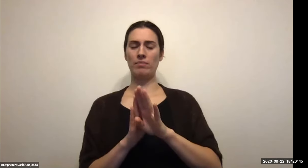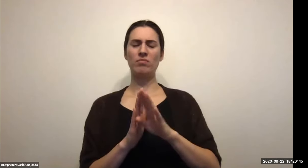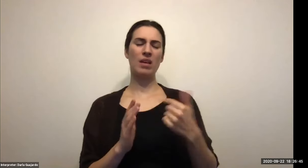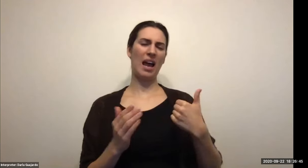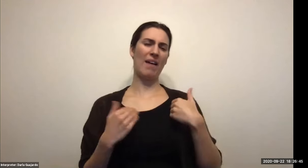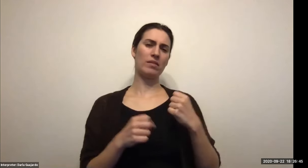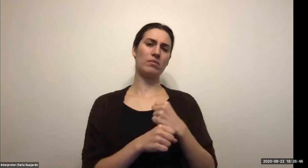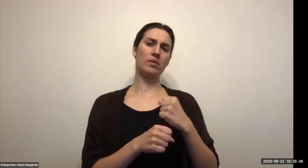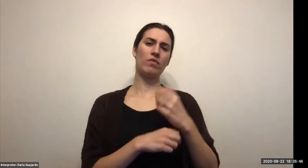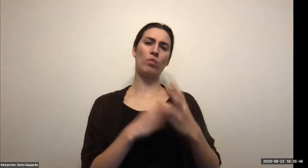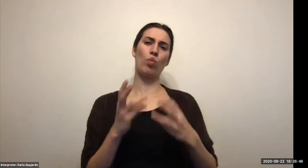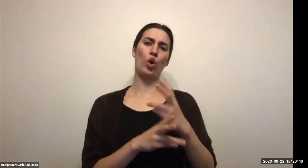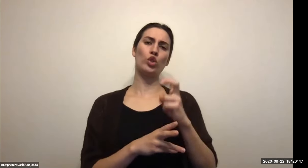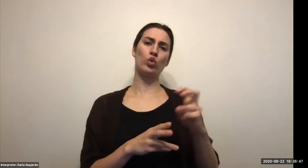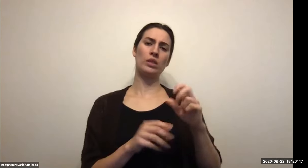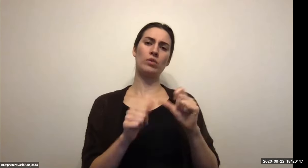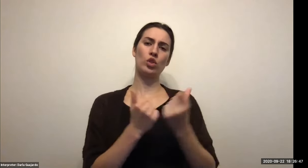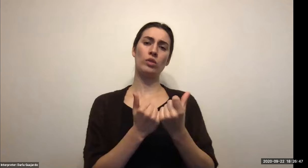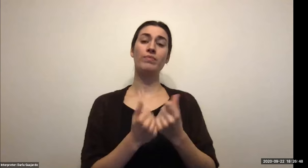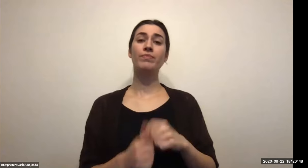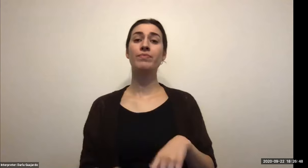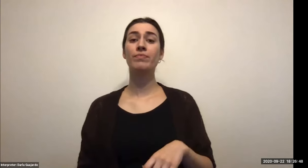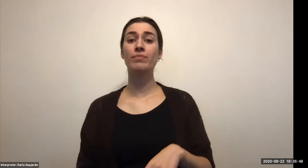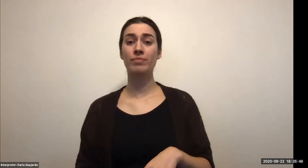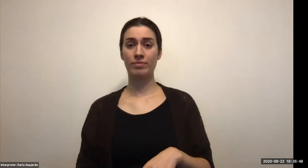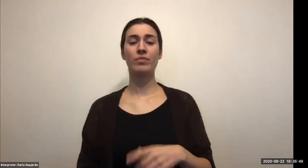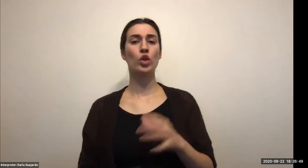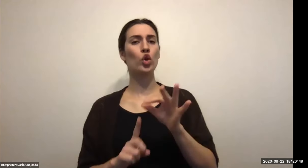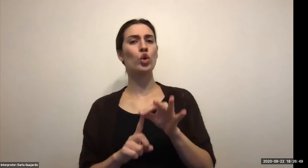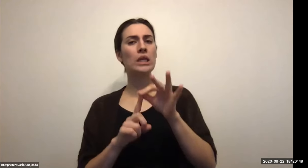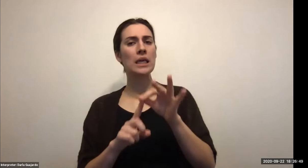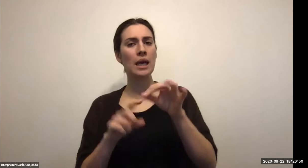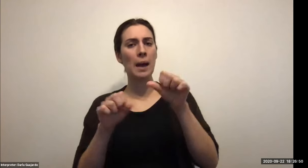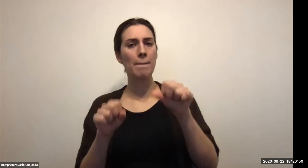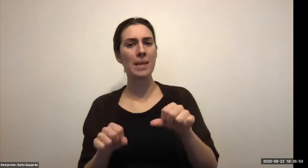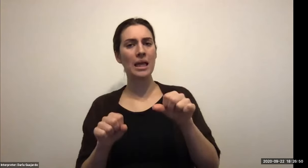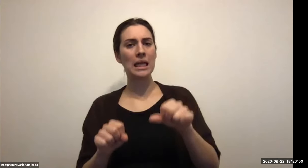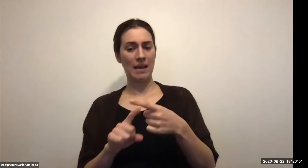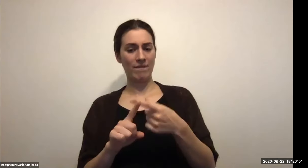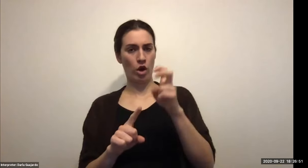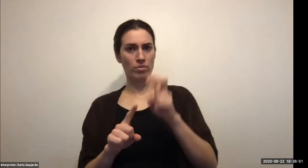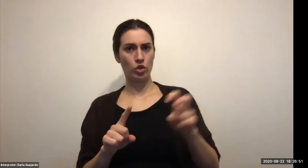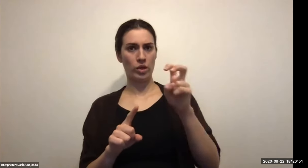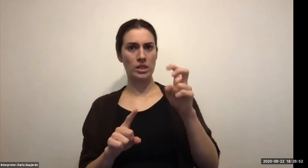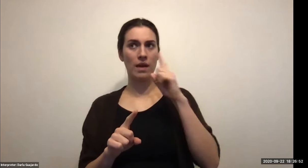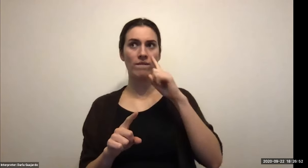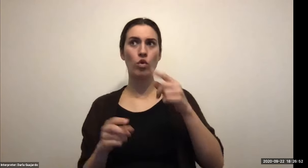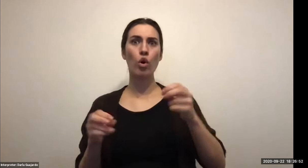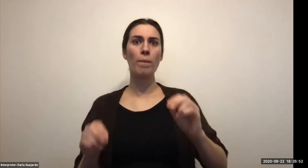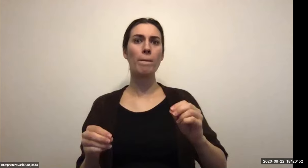Keith Wolling: Than You Think You don't like I know our content. My connection with Jeremy is he's he's from Brooklyn, Korea, China, but the connection was it's a New York thing.